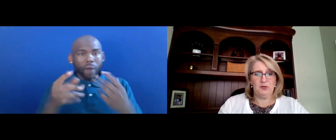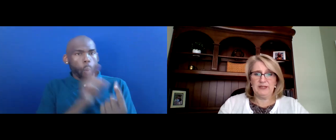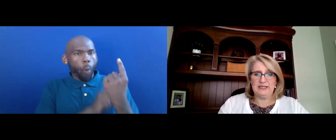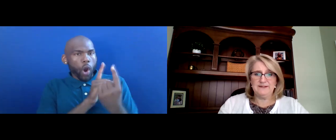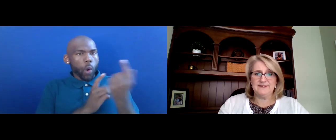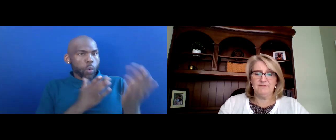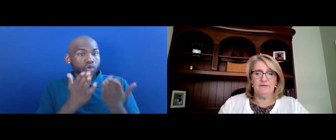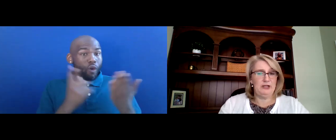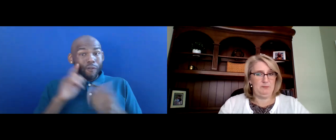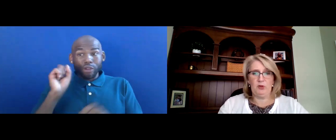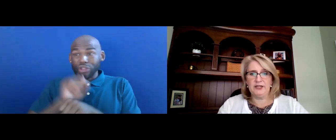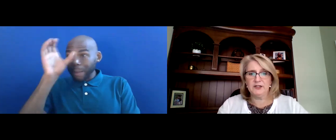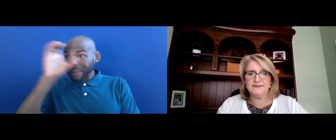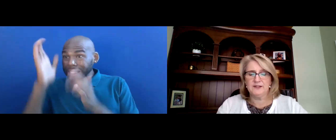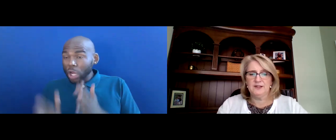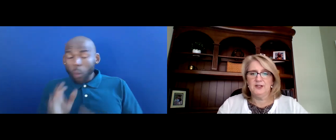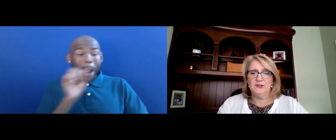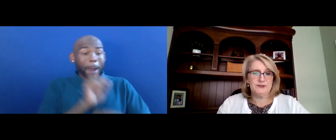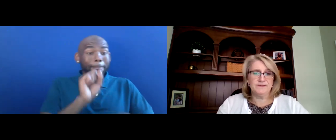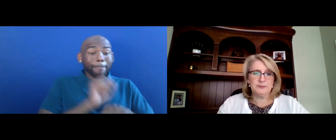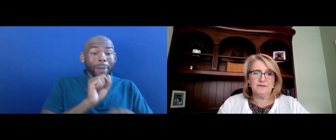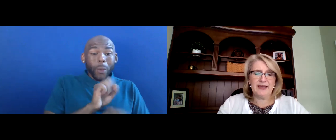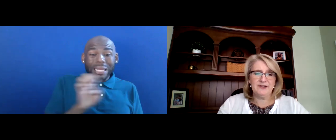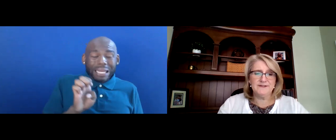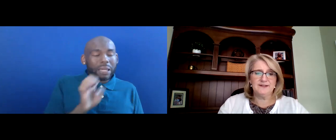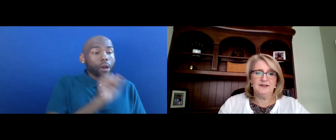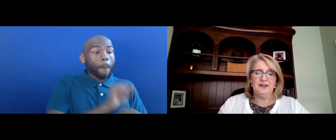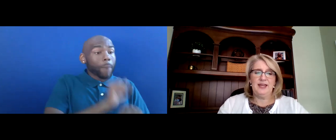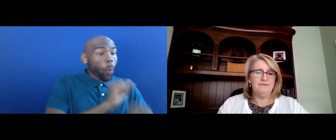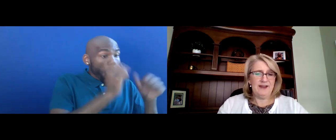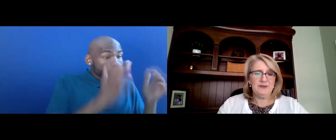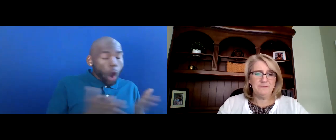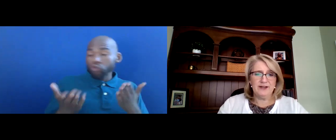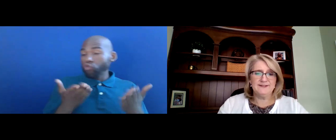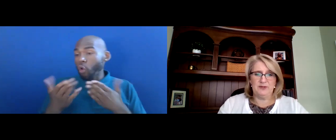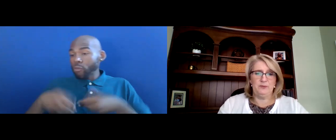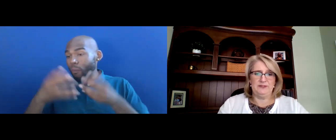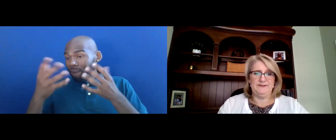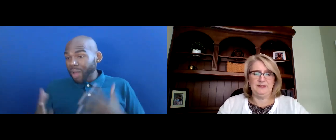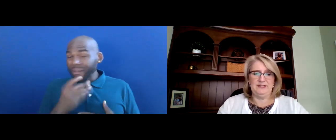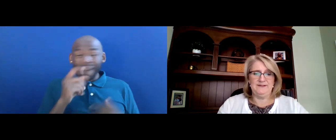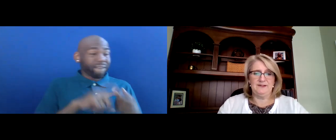EMPLOYEES, THEIR EMPLOYERS, SERVICE PROVIDERS, AND FAMILY AND FRIENDS OF PEOPLE WITH DISABILITIES.